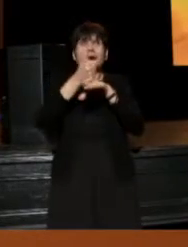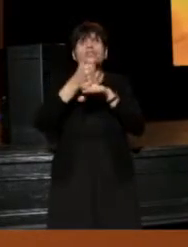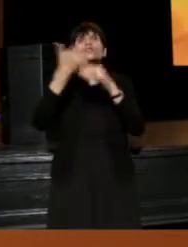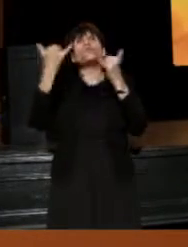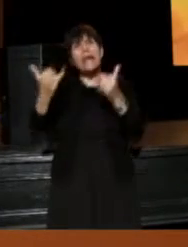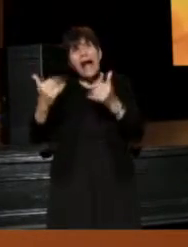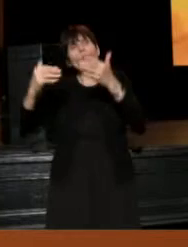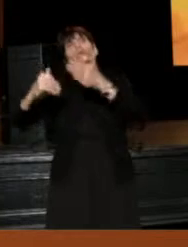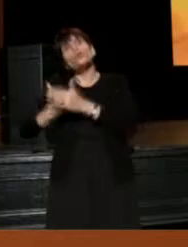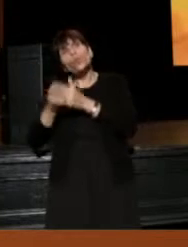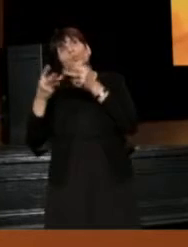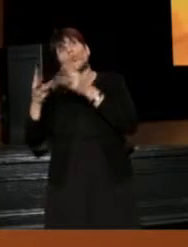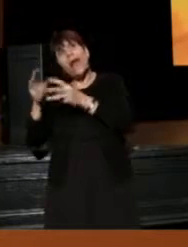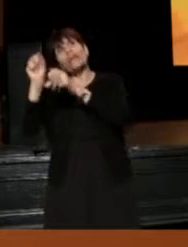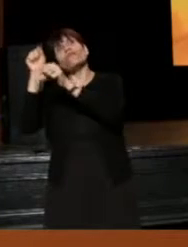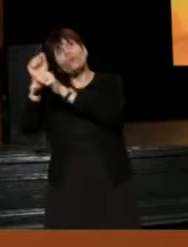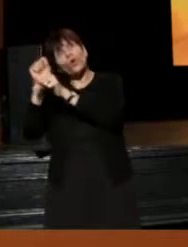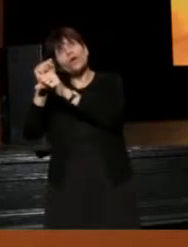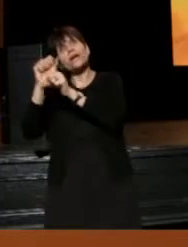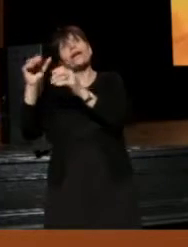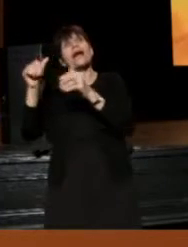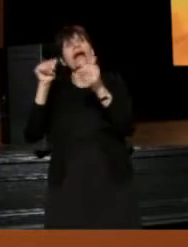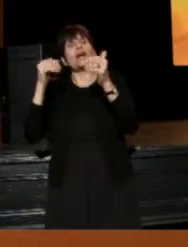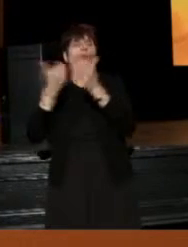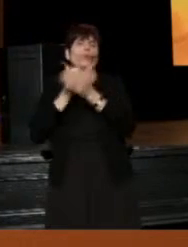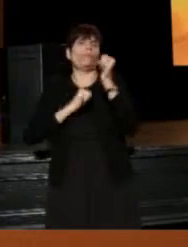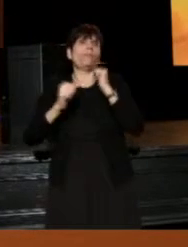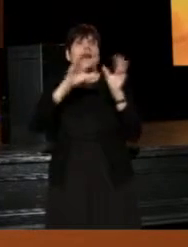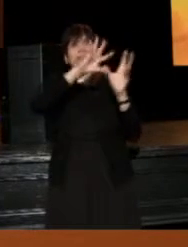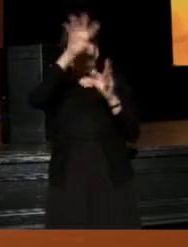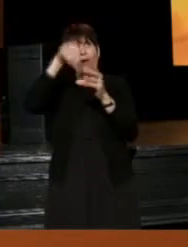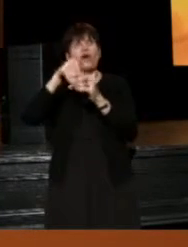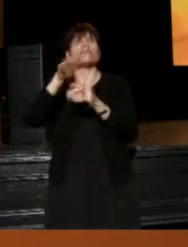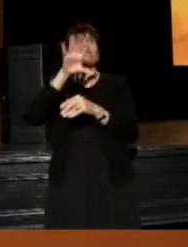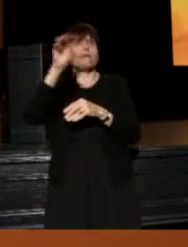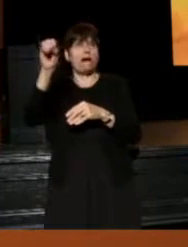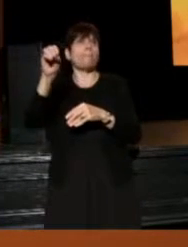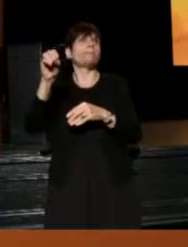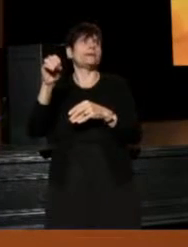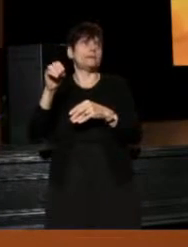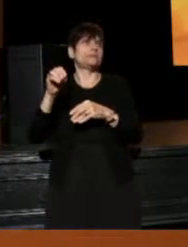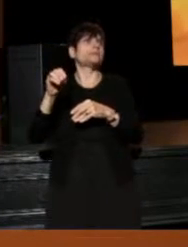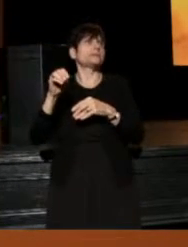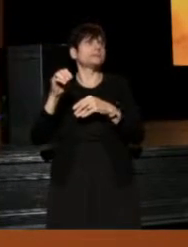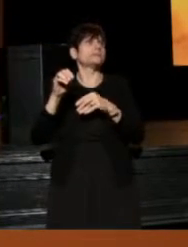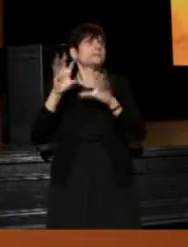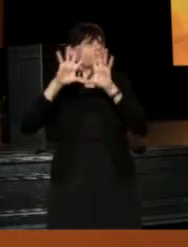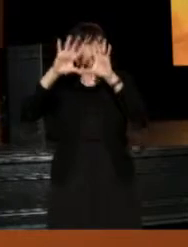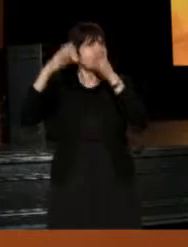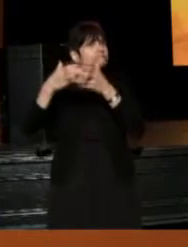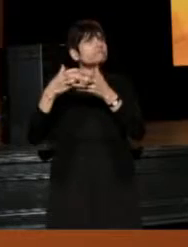and making the new place much more part of the company repertoire the theater that I work in.